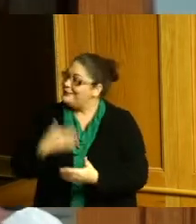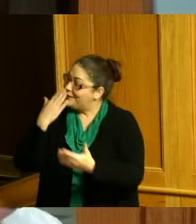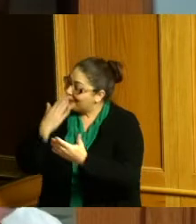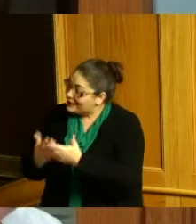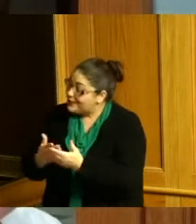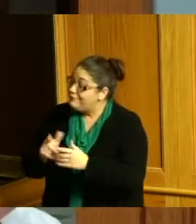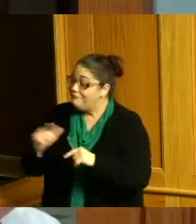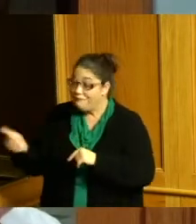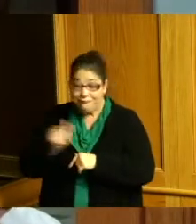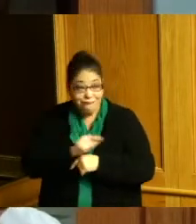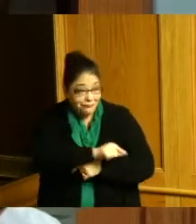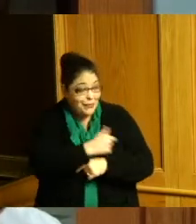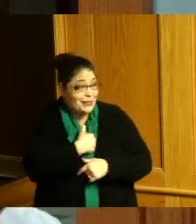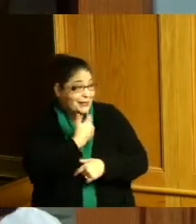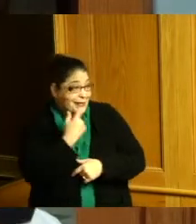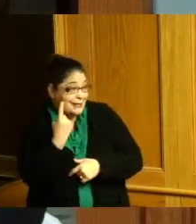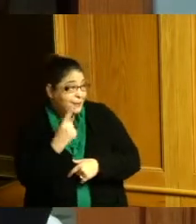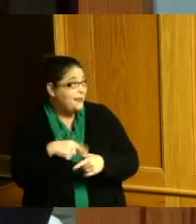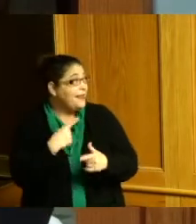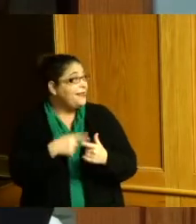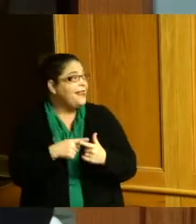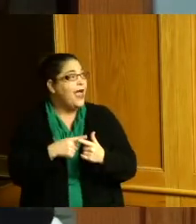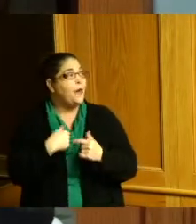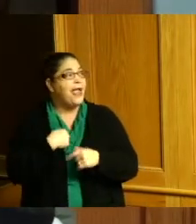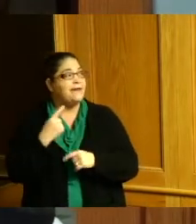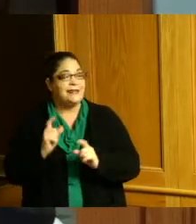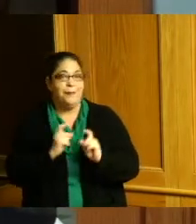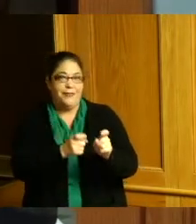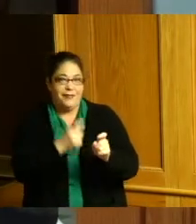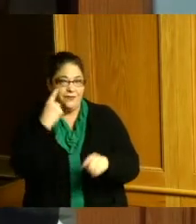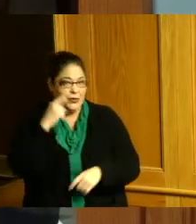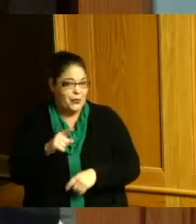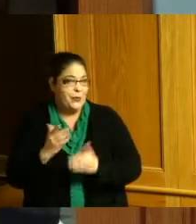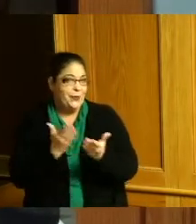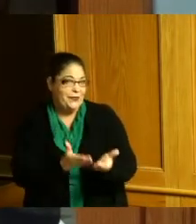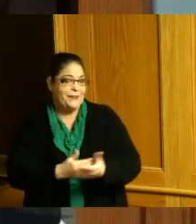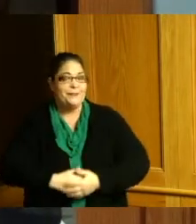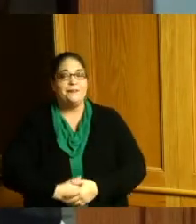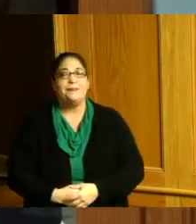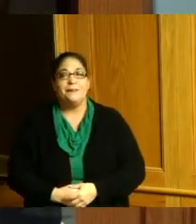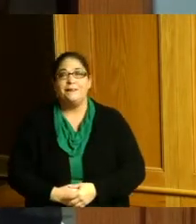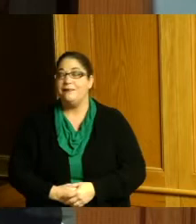want to say something and then we have something for you we'll bring down okay Vice President Reece